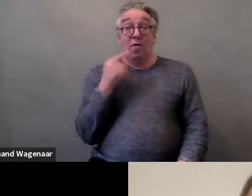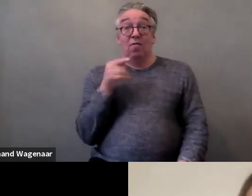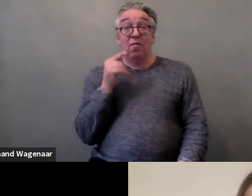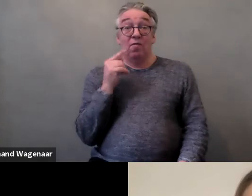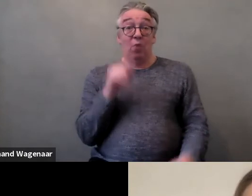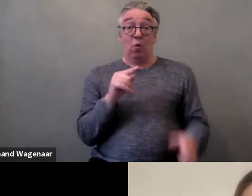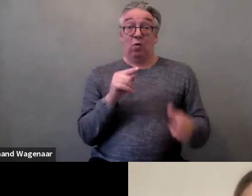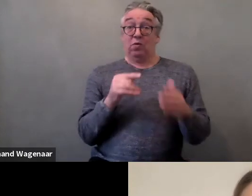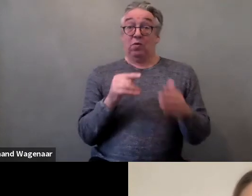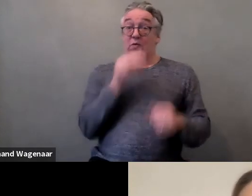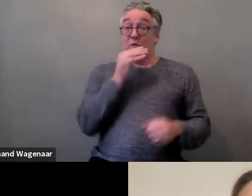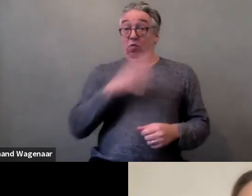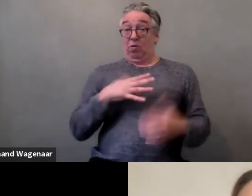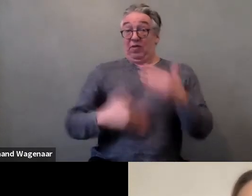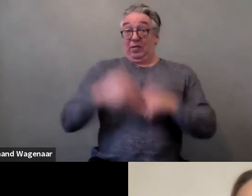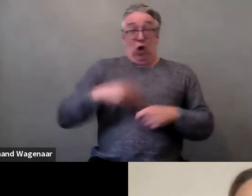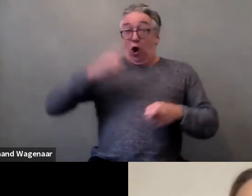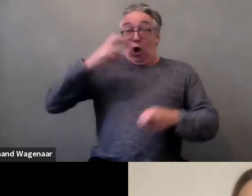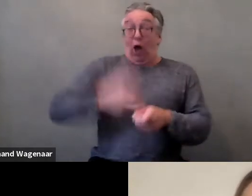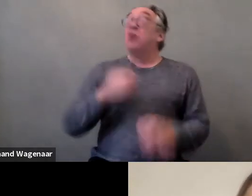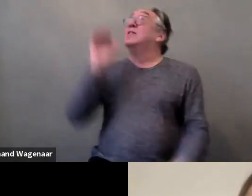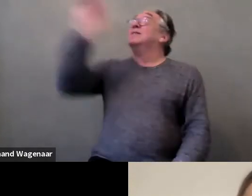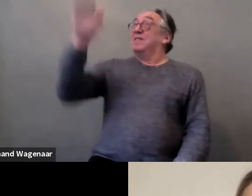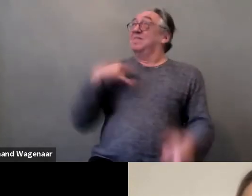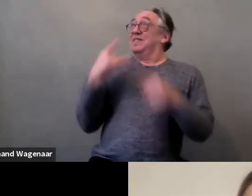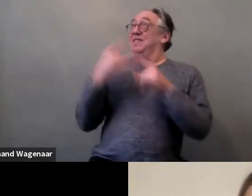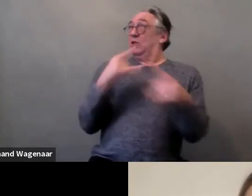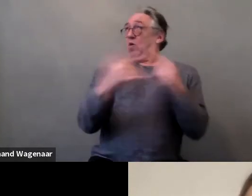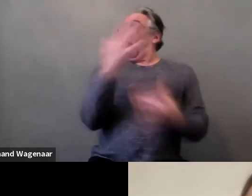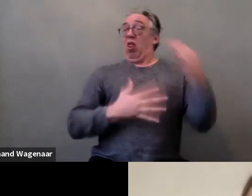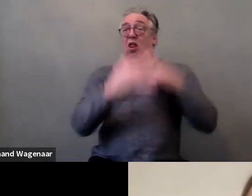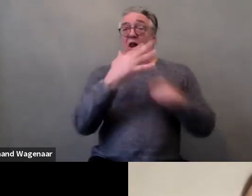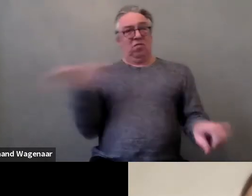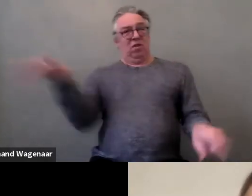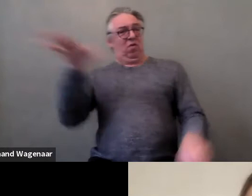As the discourses believing women get even stronger,